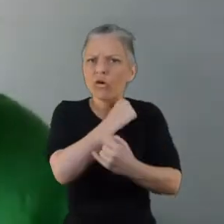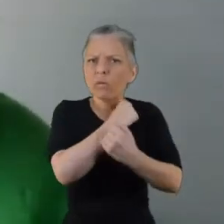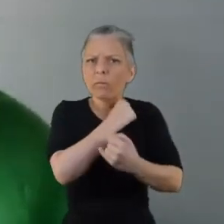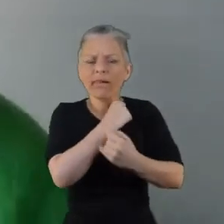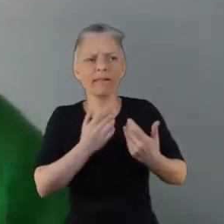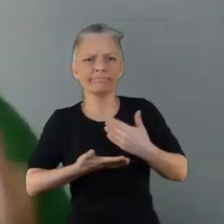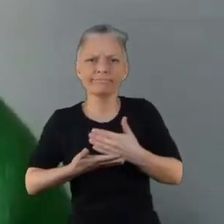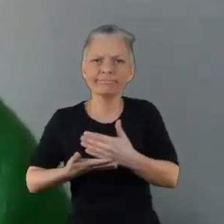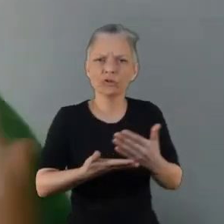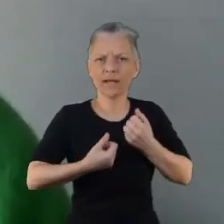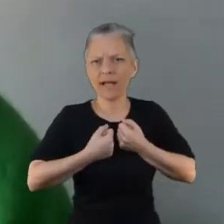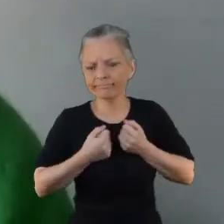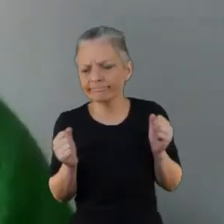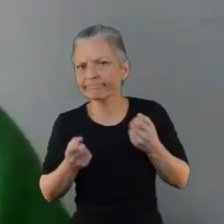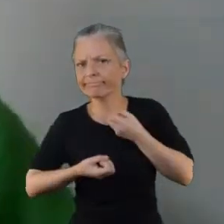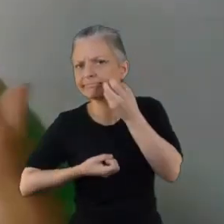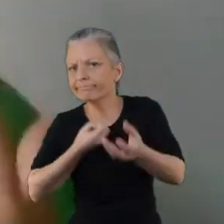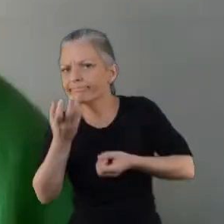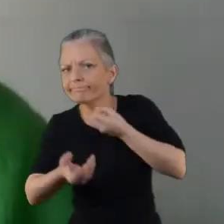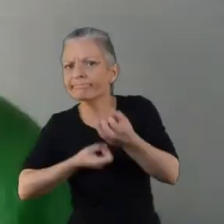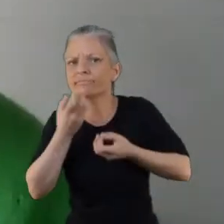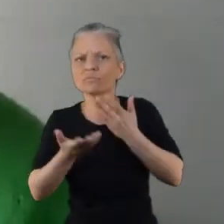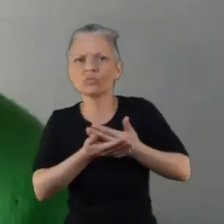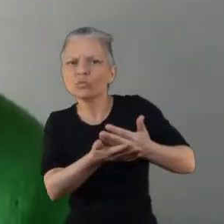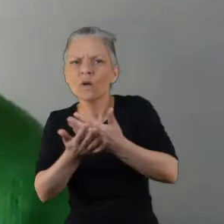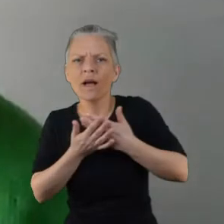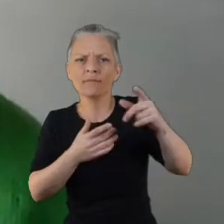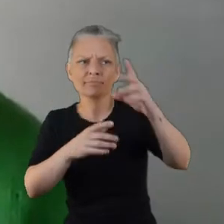along and be vulnerable and share their experience and share what they think needs to